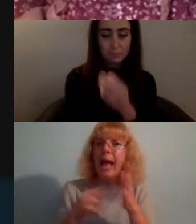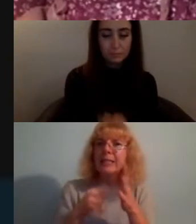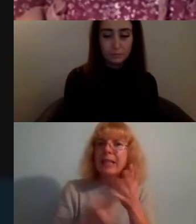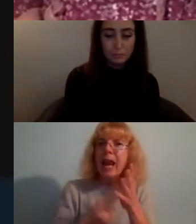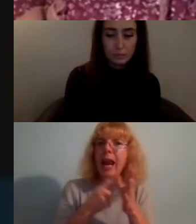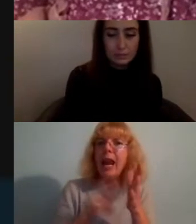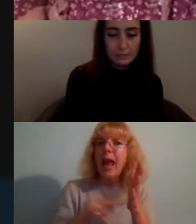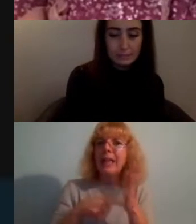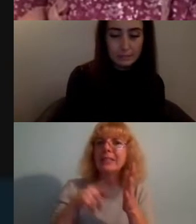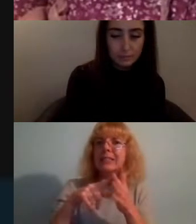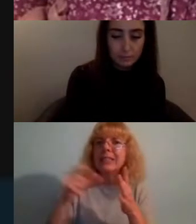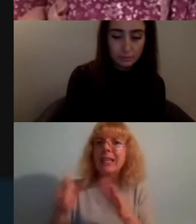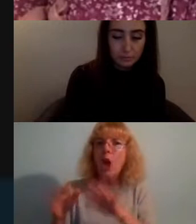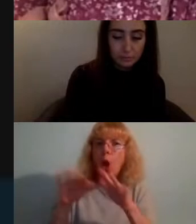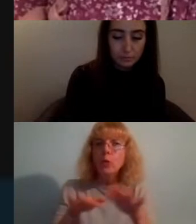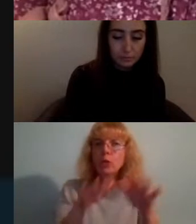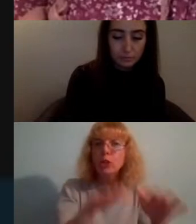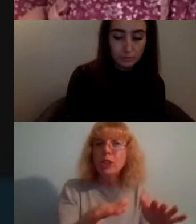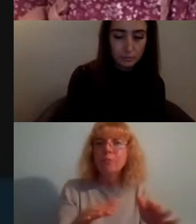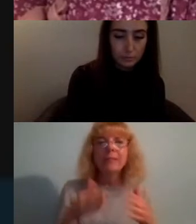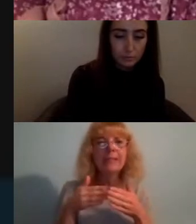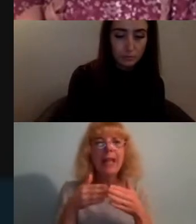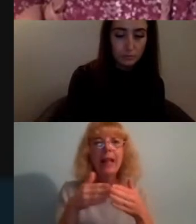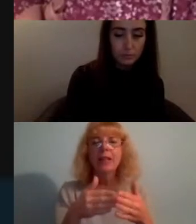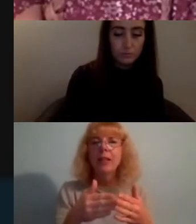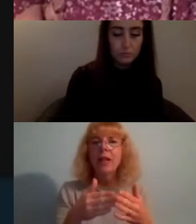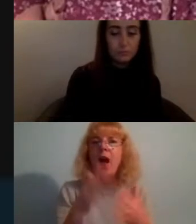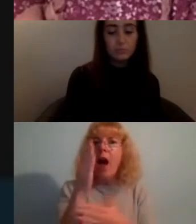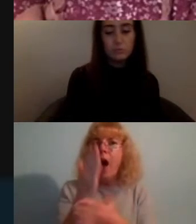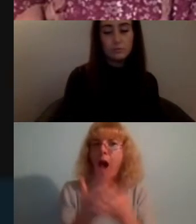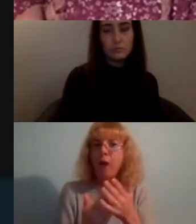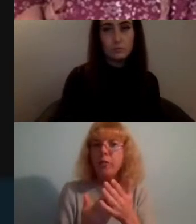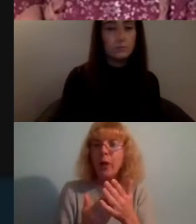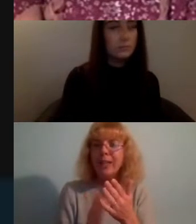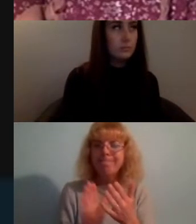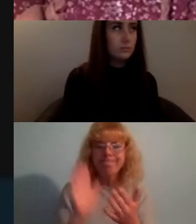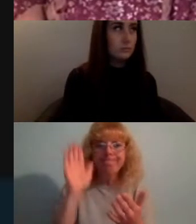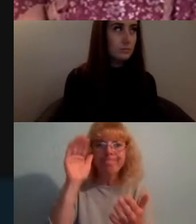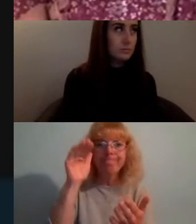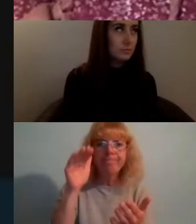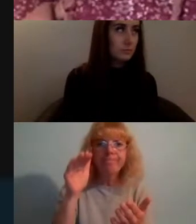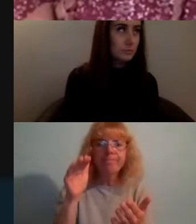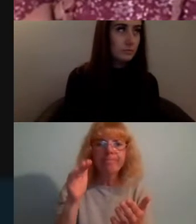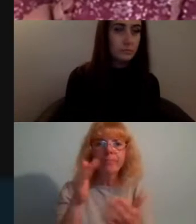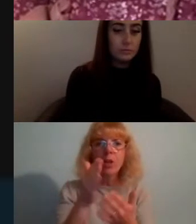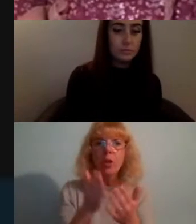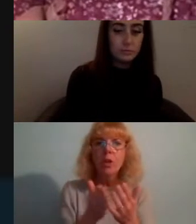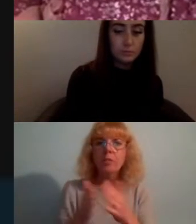however halfway across the Atlantic Ocean i realized and many of our team realized